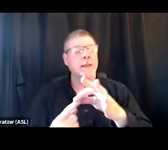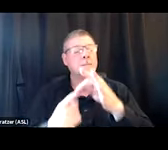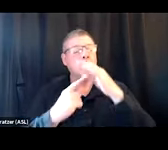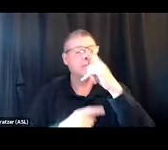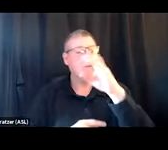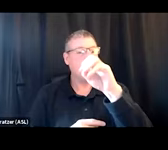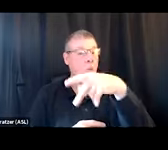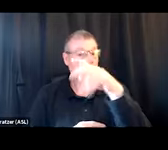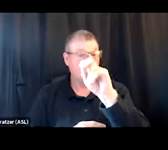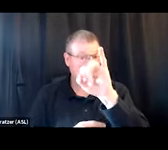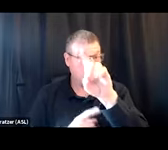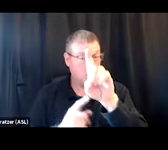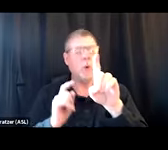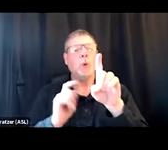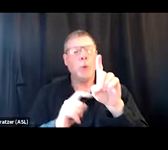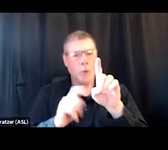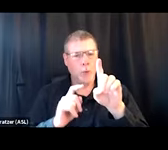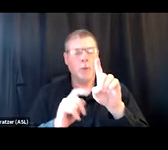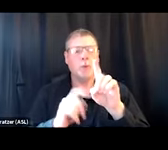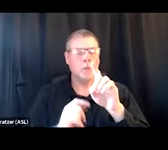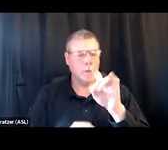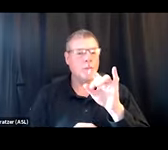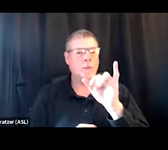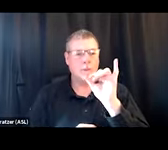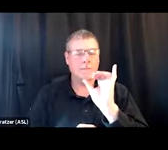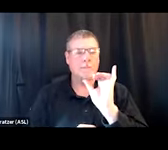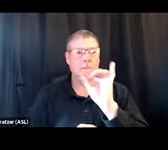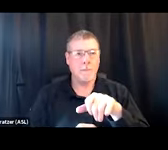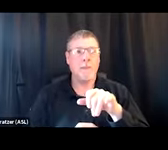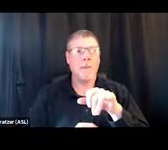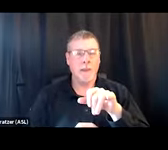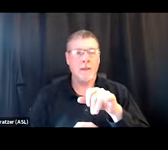it is something that can be really impactful,